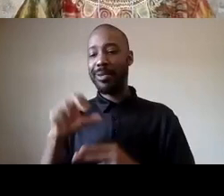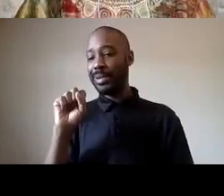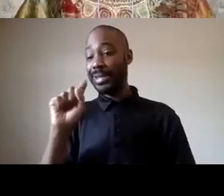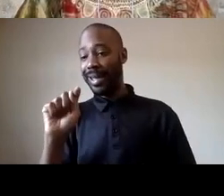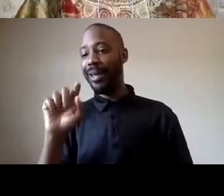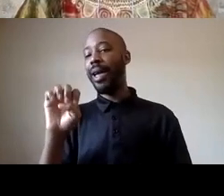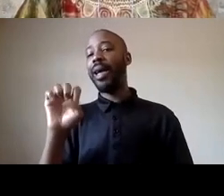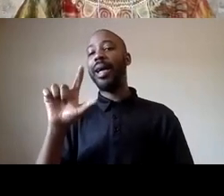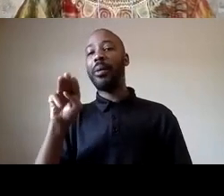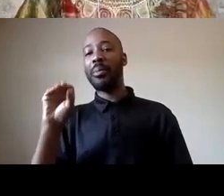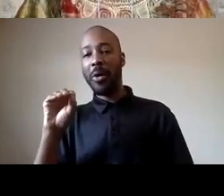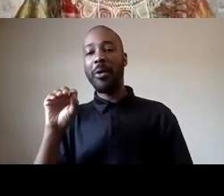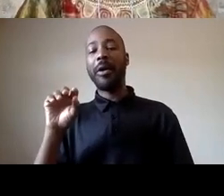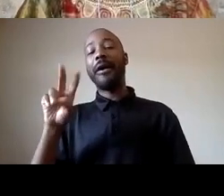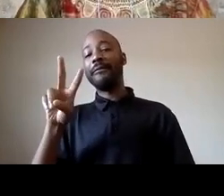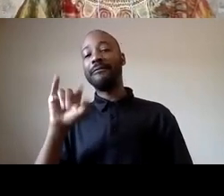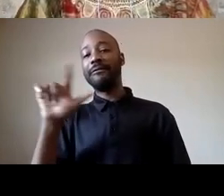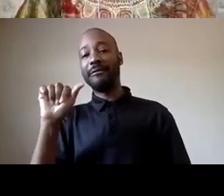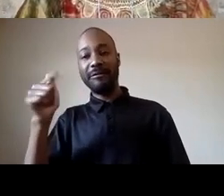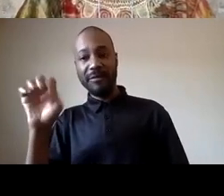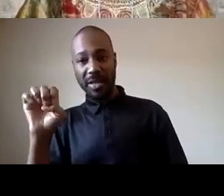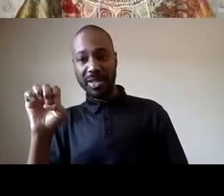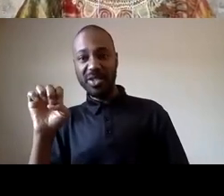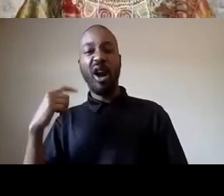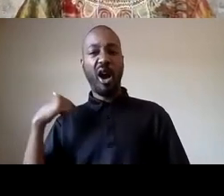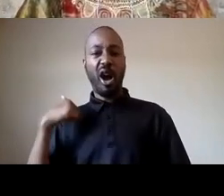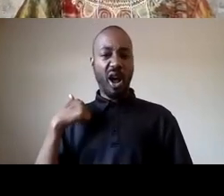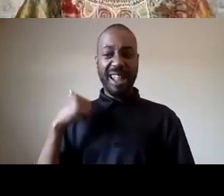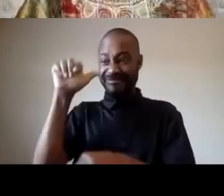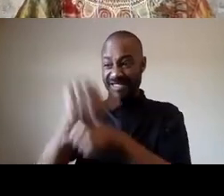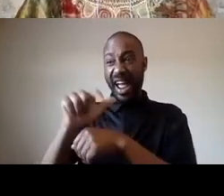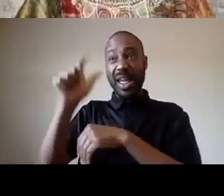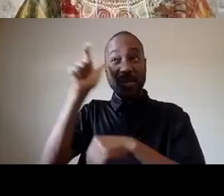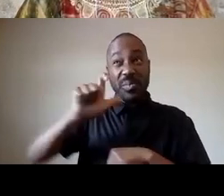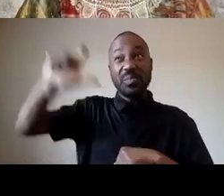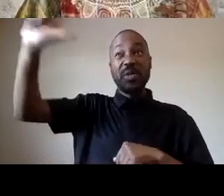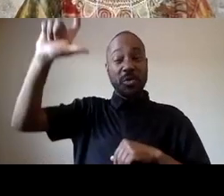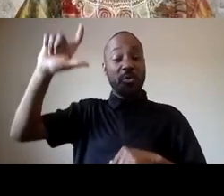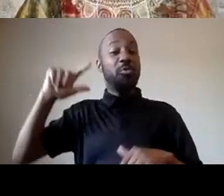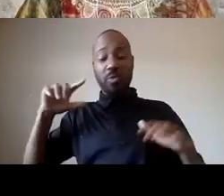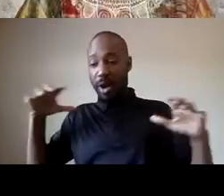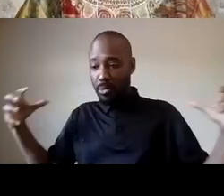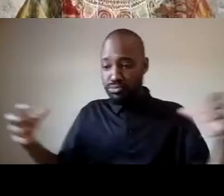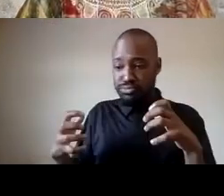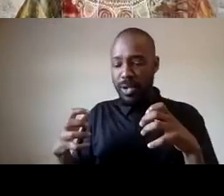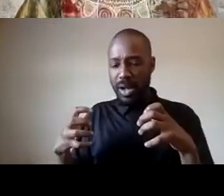um we pledged under the moonlight to build a movement not a moment